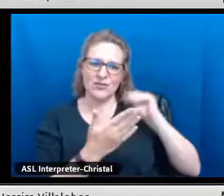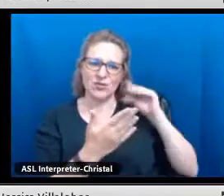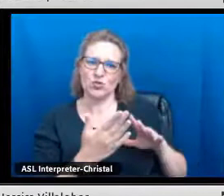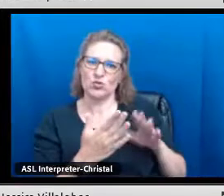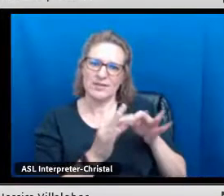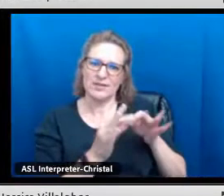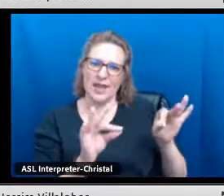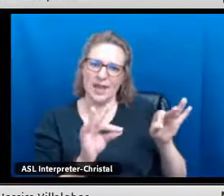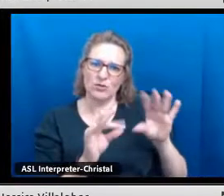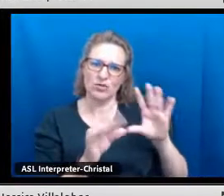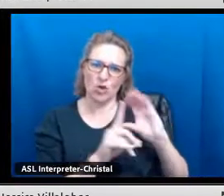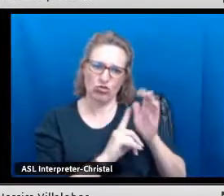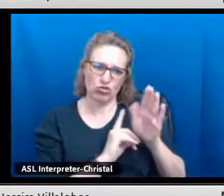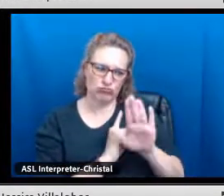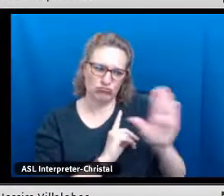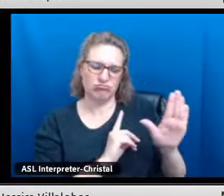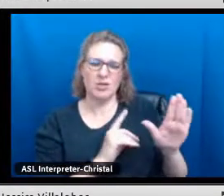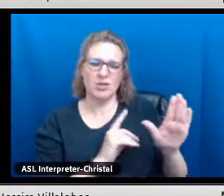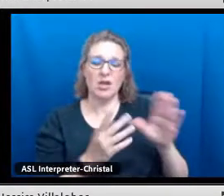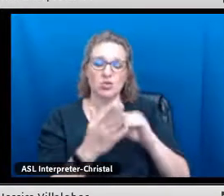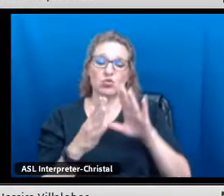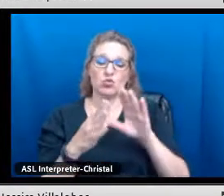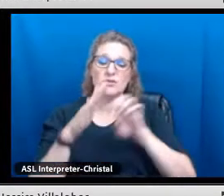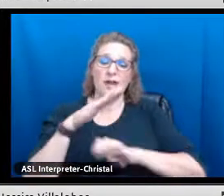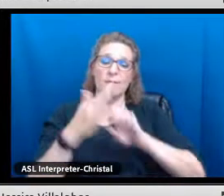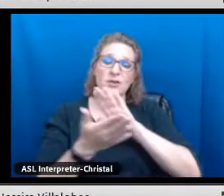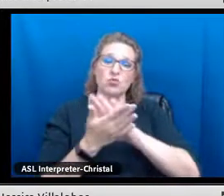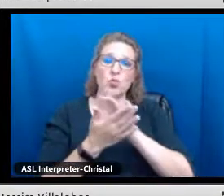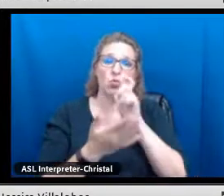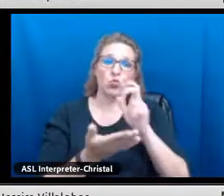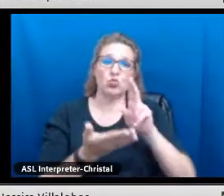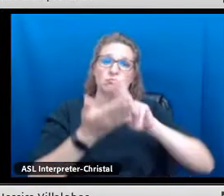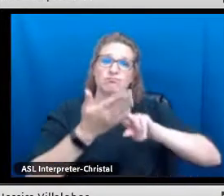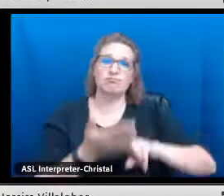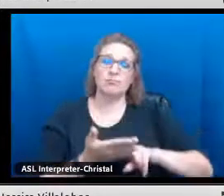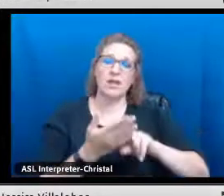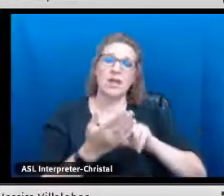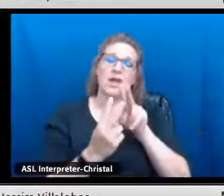are leveraging the assets of our students' language and culture.